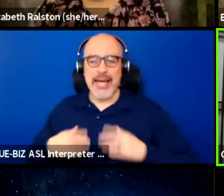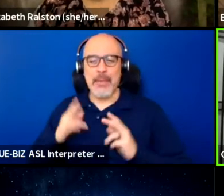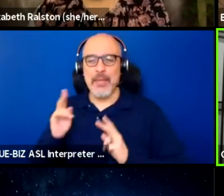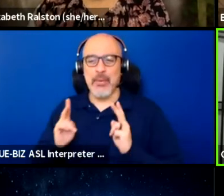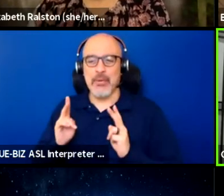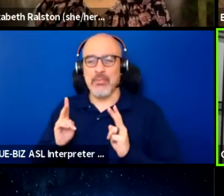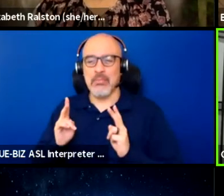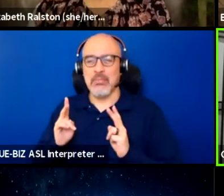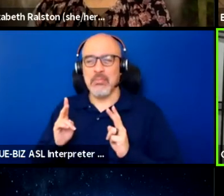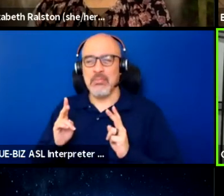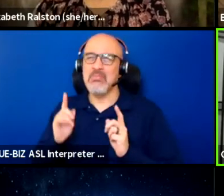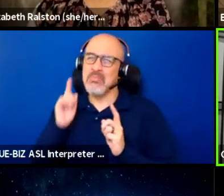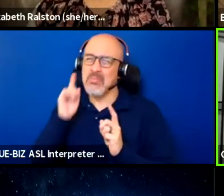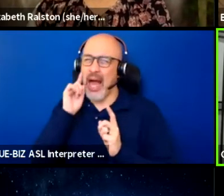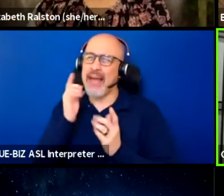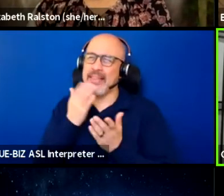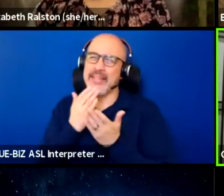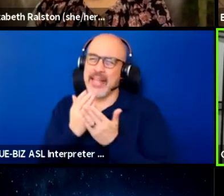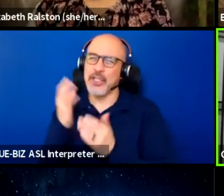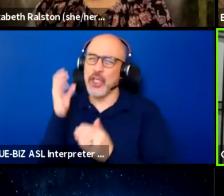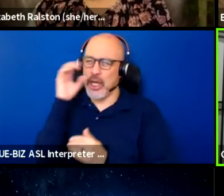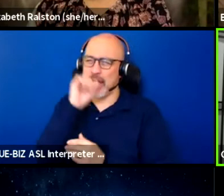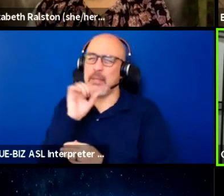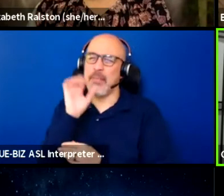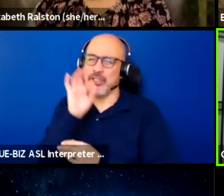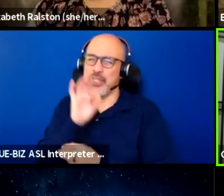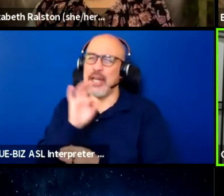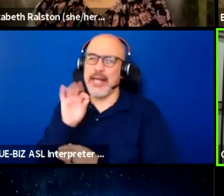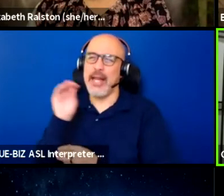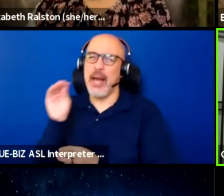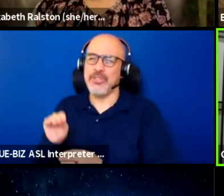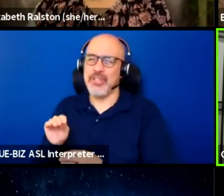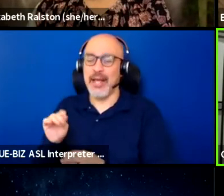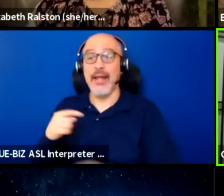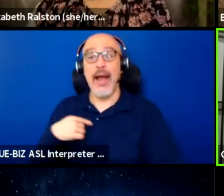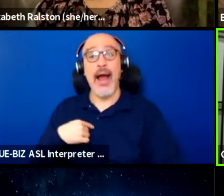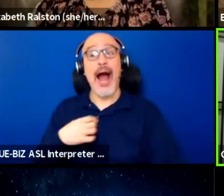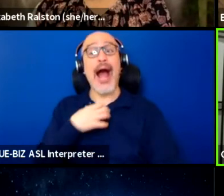and so I wish that they would take into account